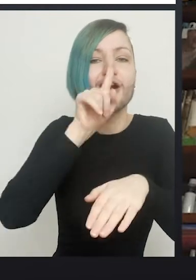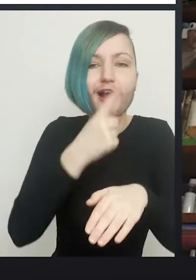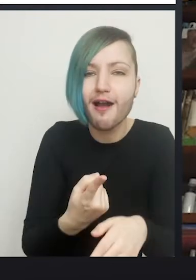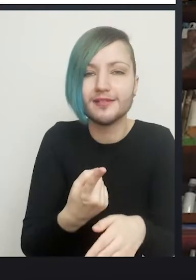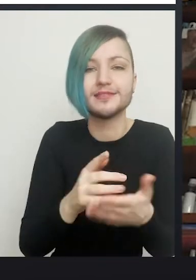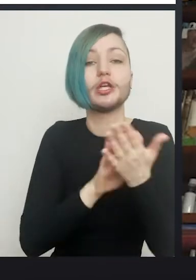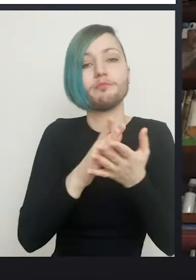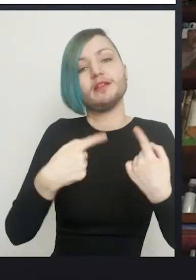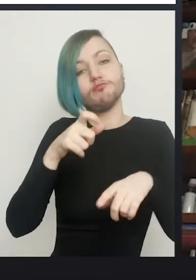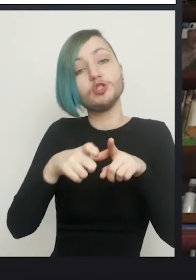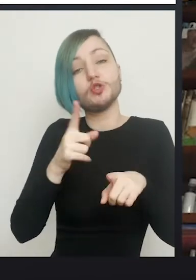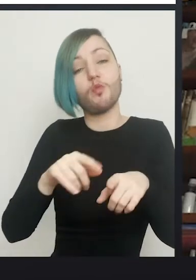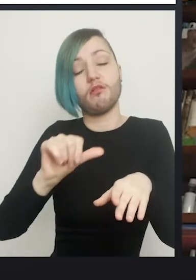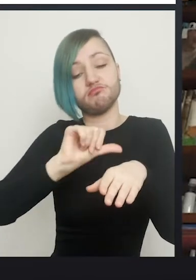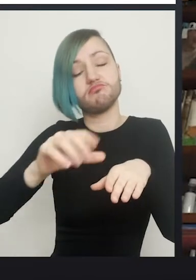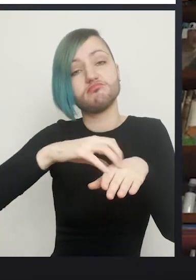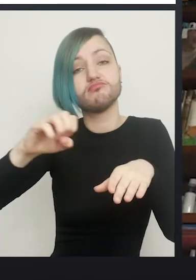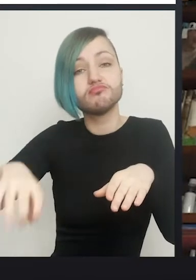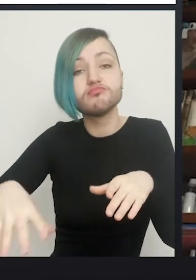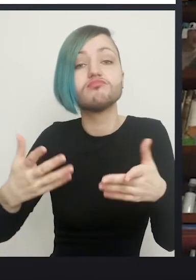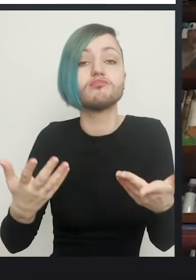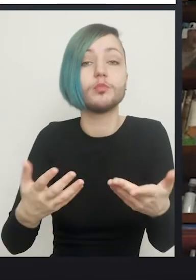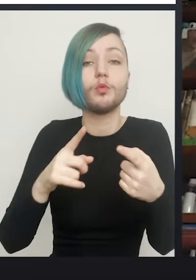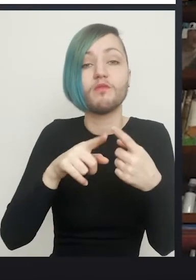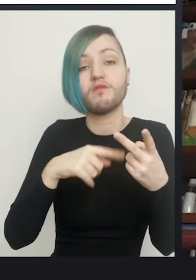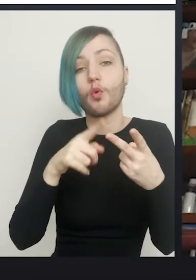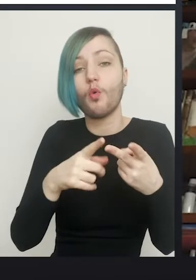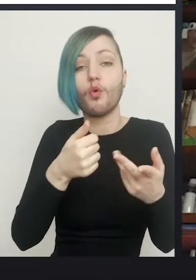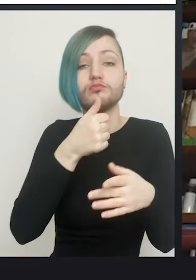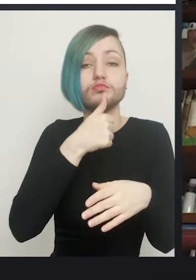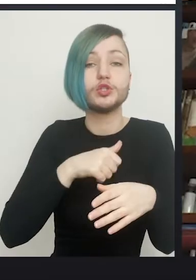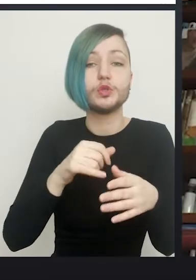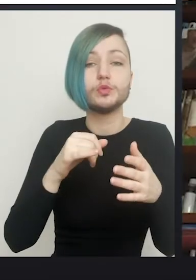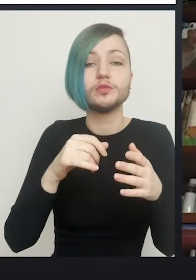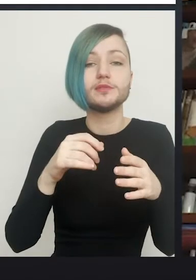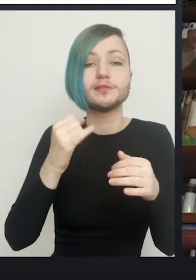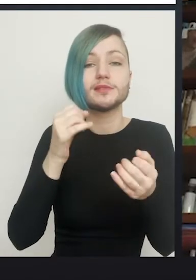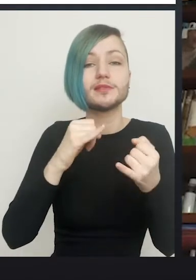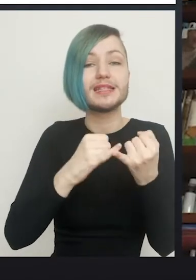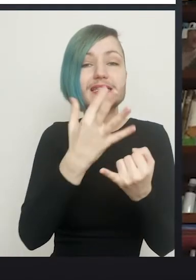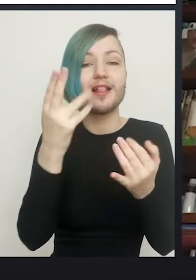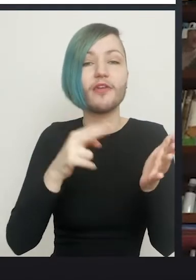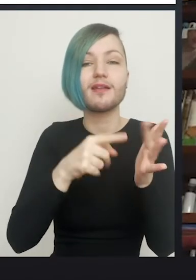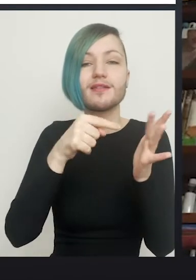with that is remove it either by cutting it off or using silver nitrate on it, which kills it back,